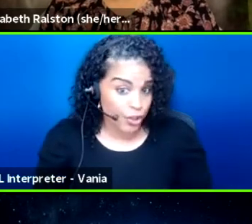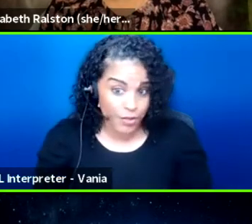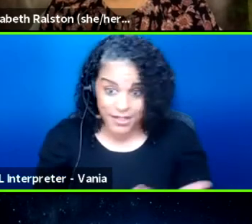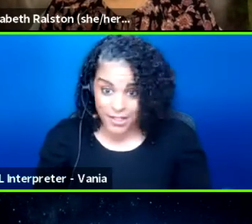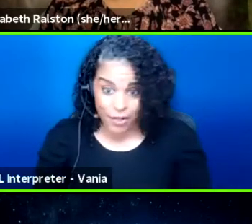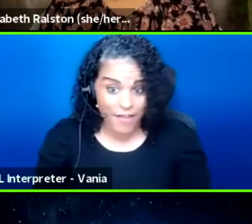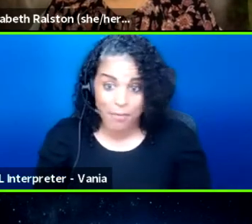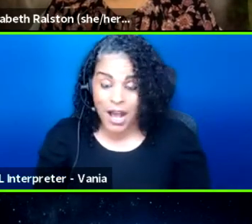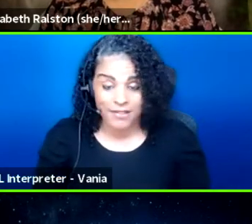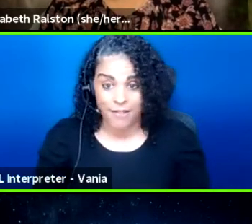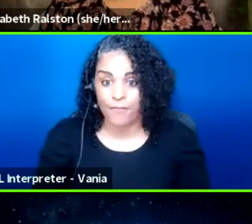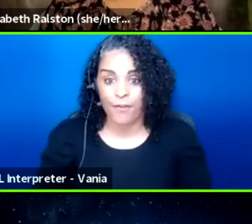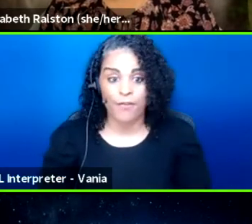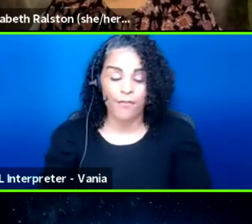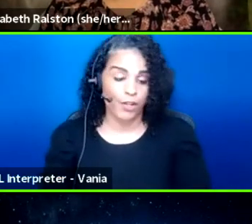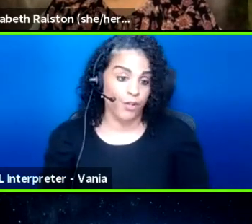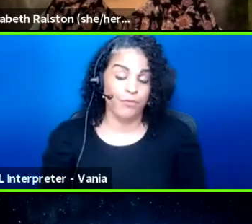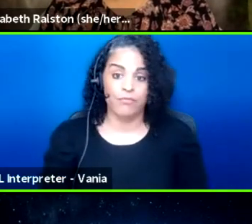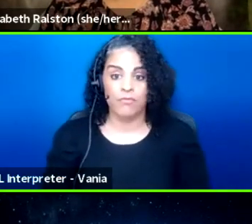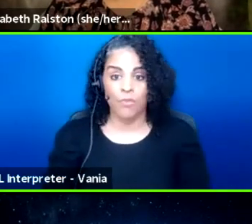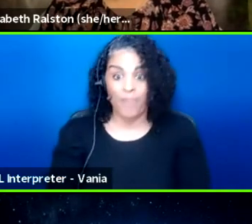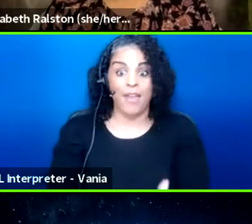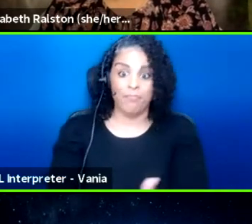do you consider that a positive for you or them?